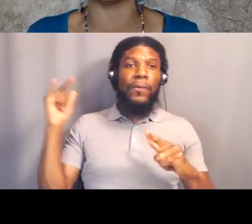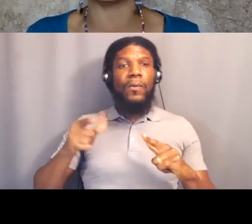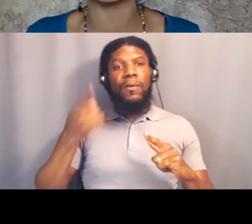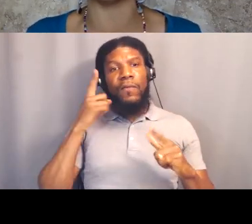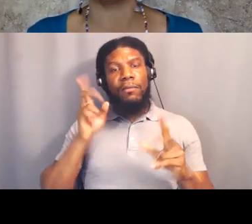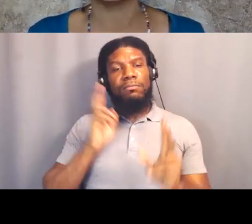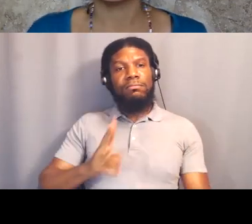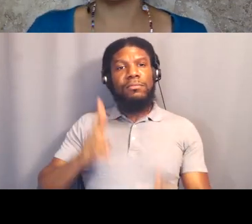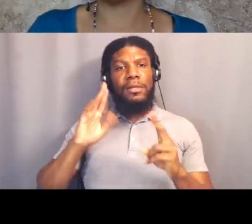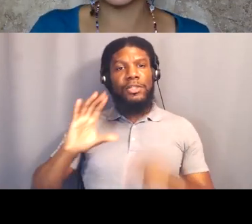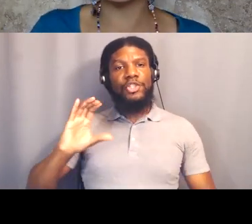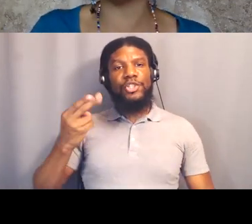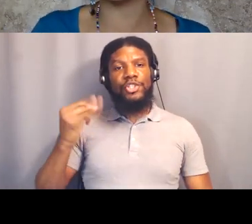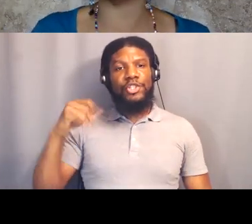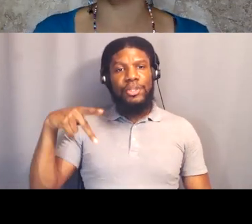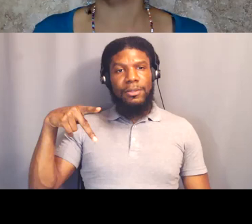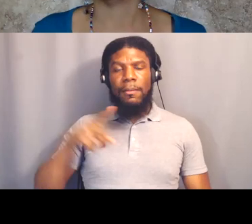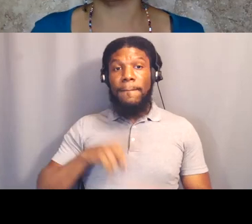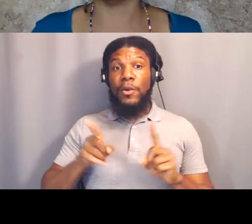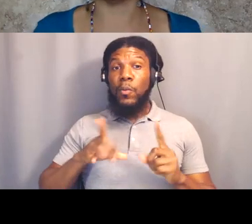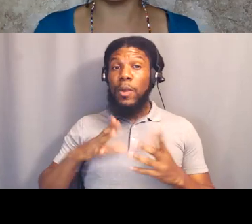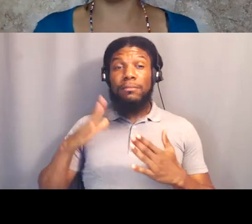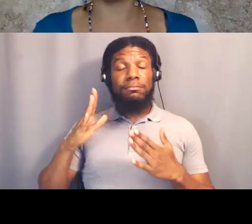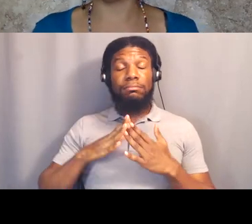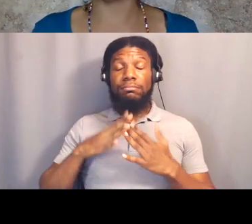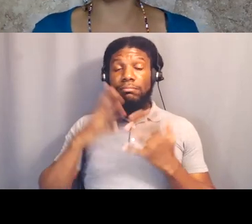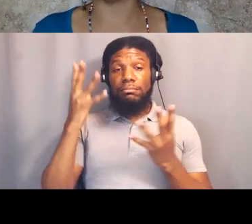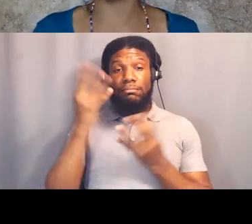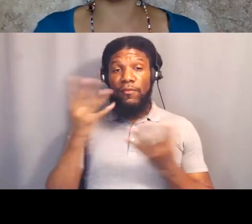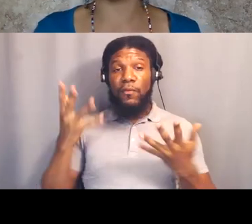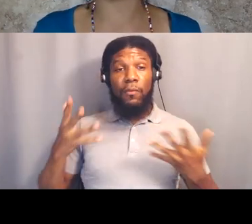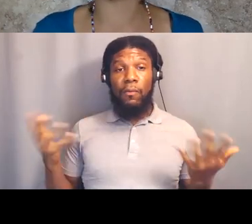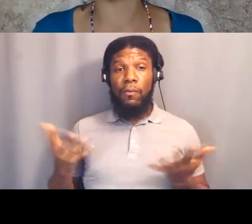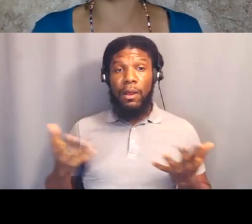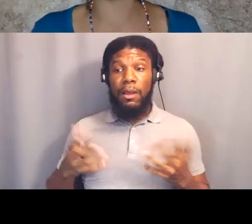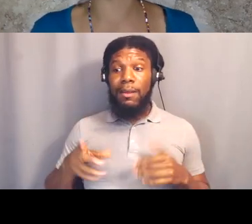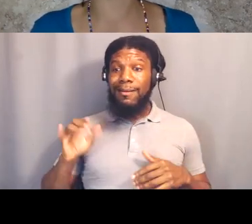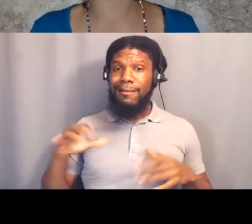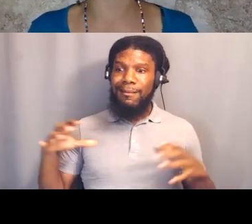is that, the gathering brought these multi-generations